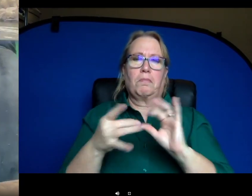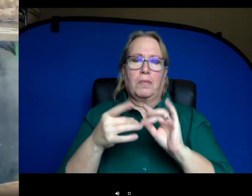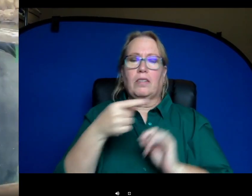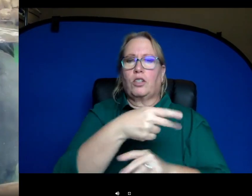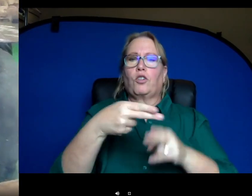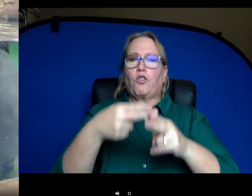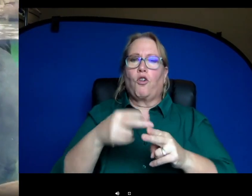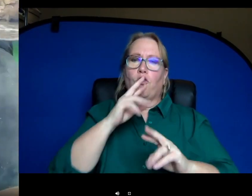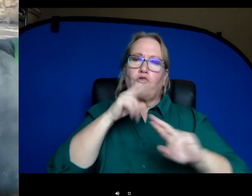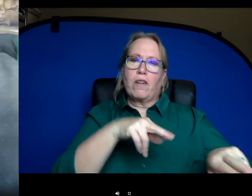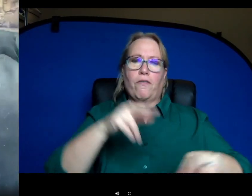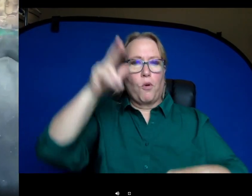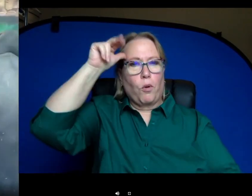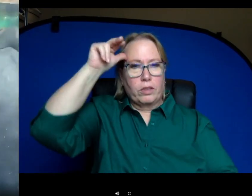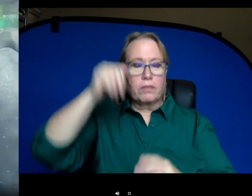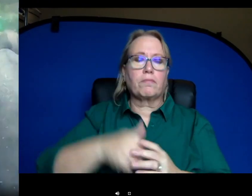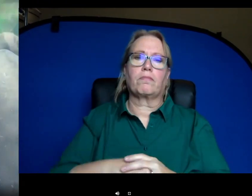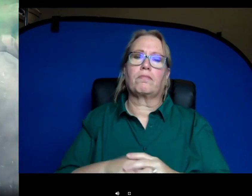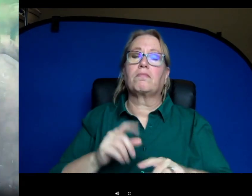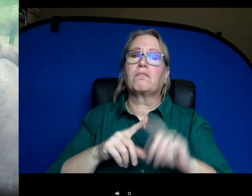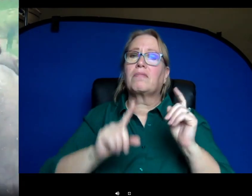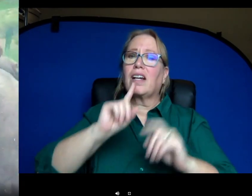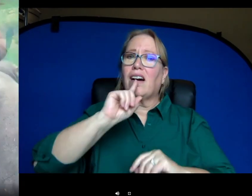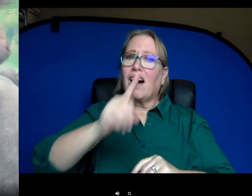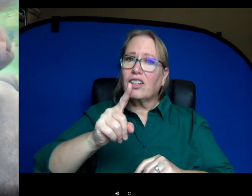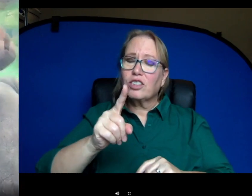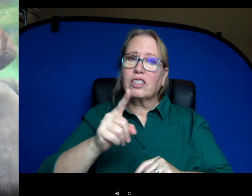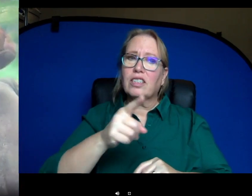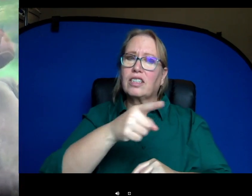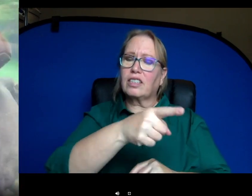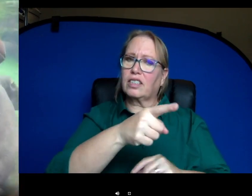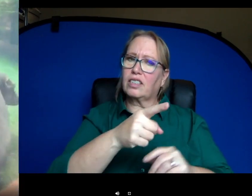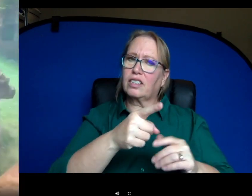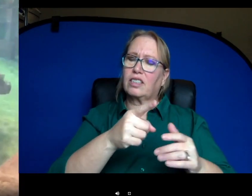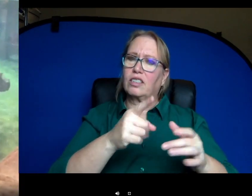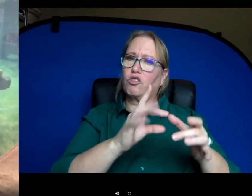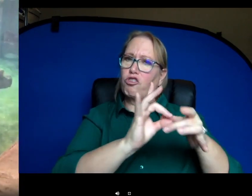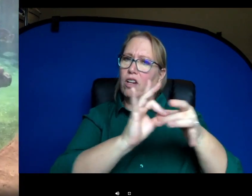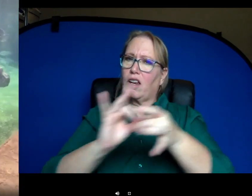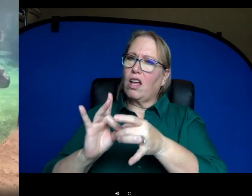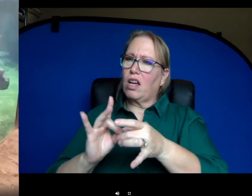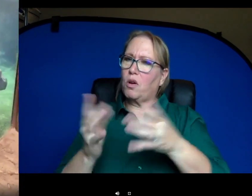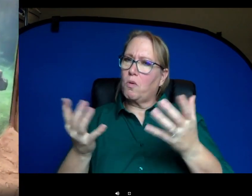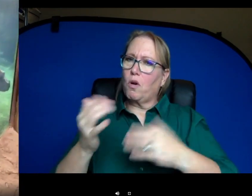known as the river horse uh but actually their closest relative is the whale or the